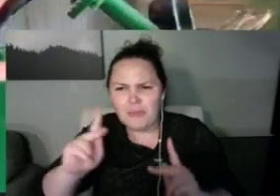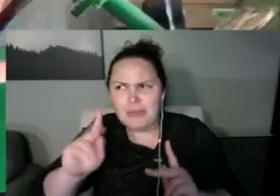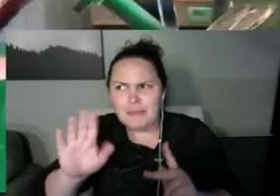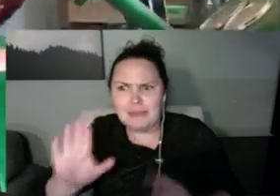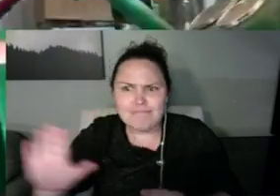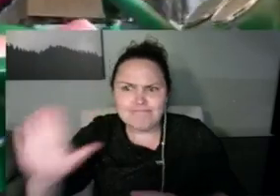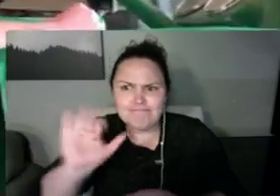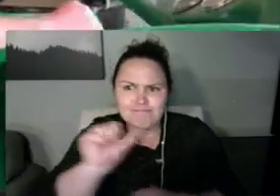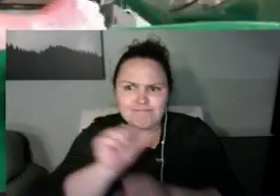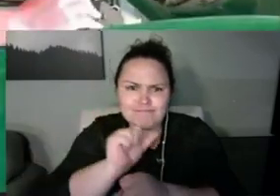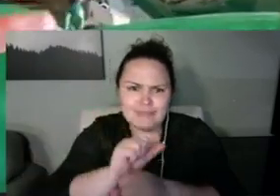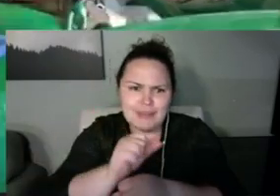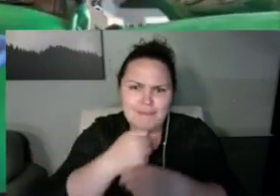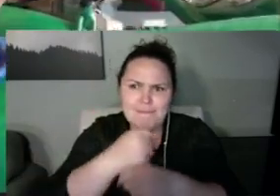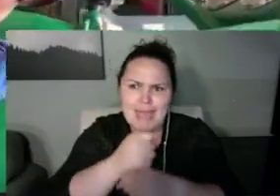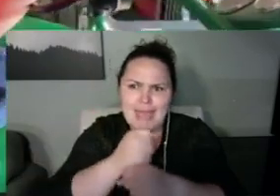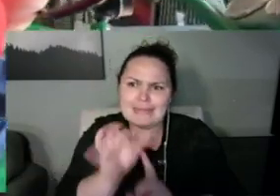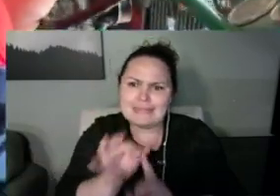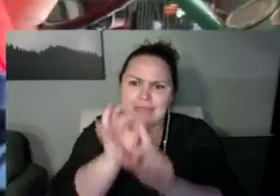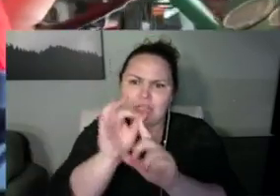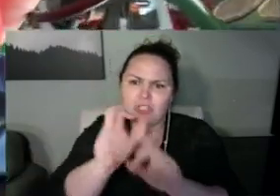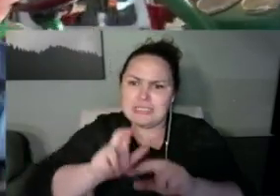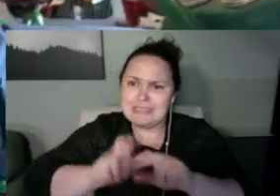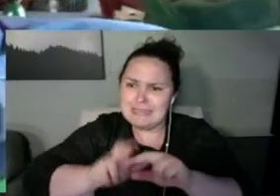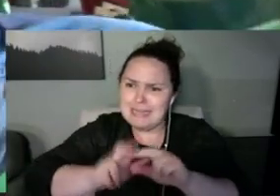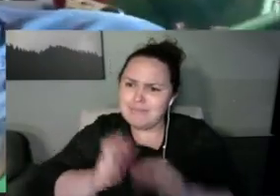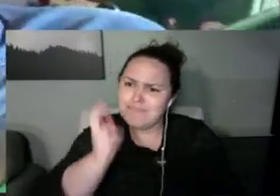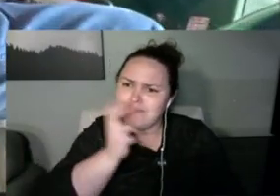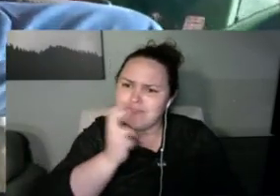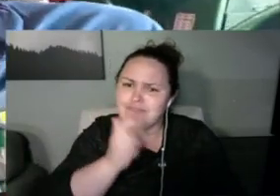And so what it does is it allows for somebody for me to sit here